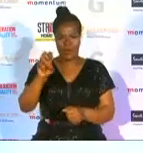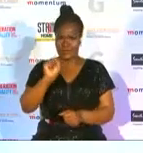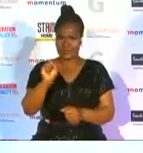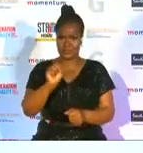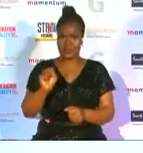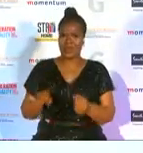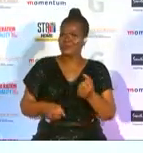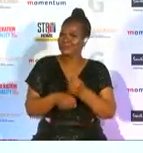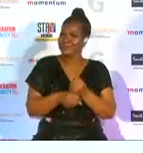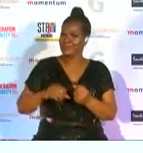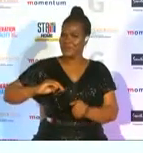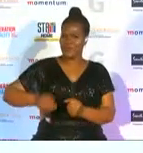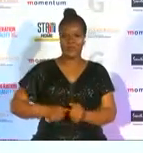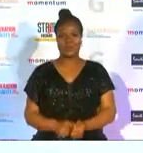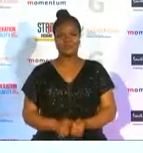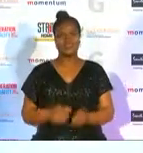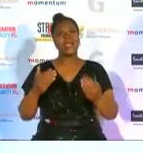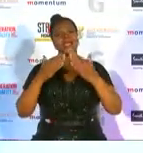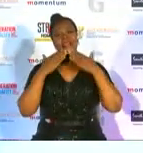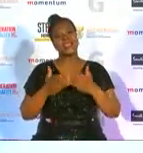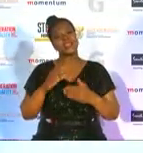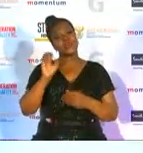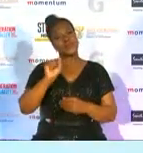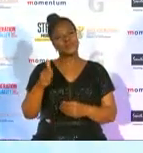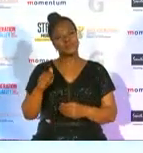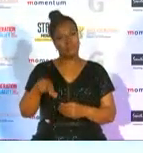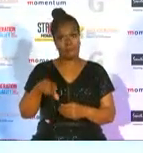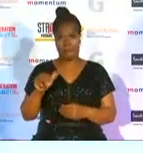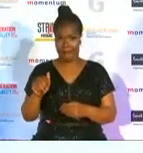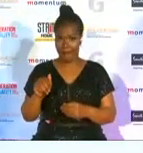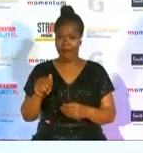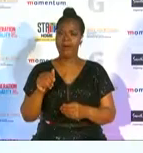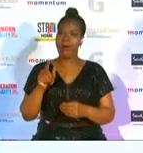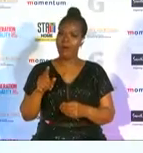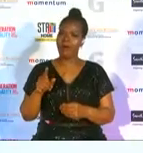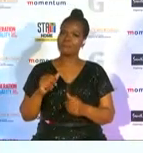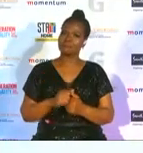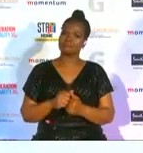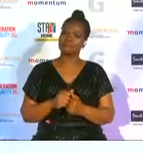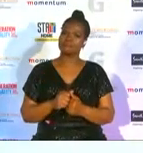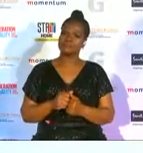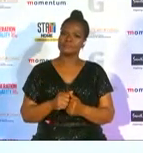oh look i first have to say thank you so much to spa for picking up women in sports and to to us especially the spa proteins it